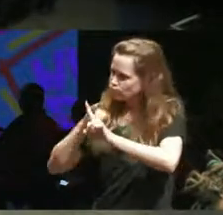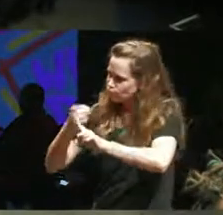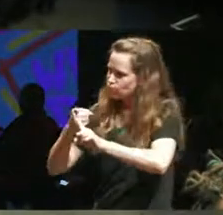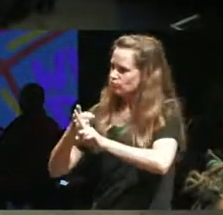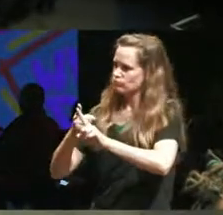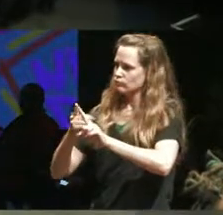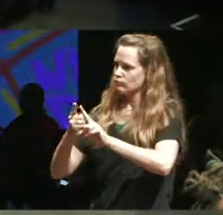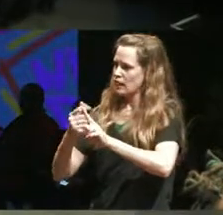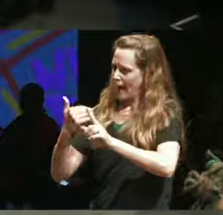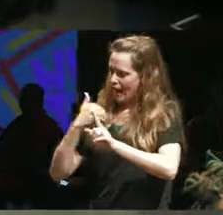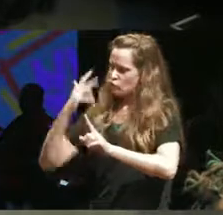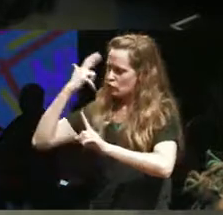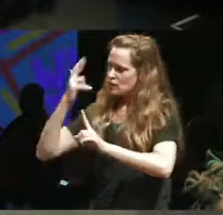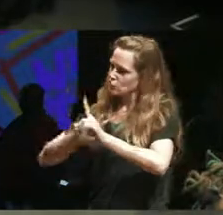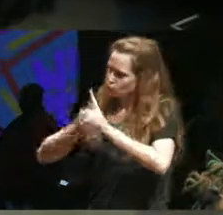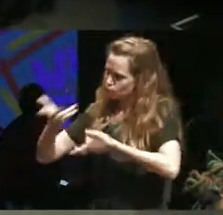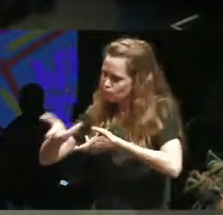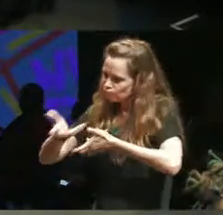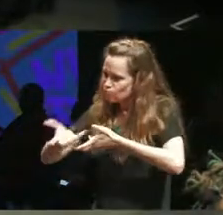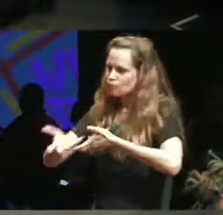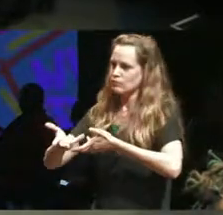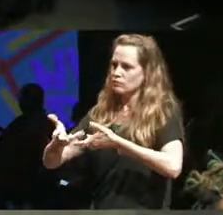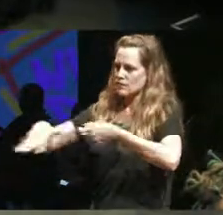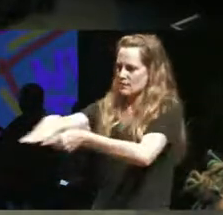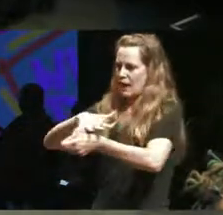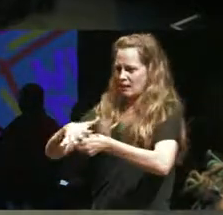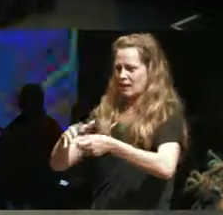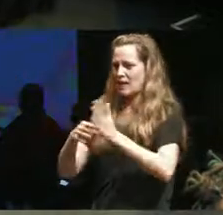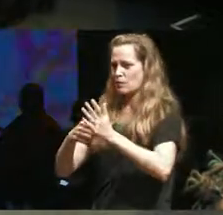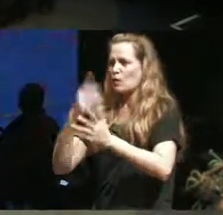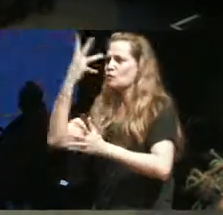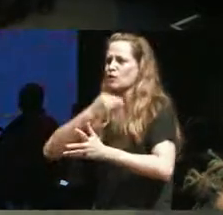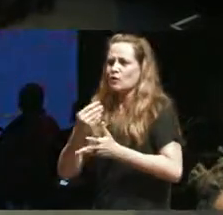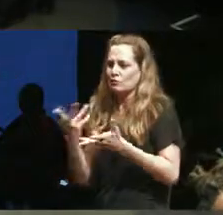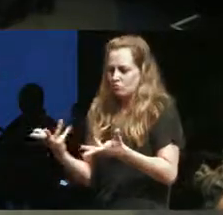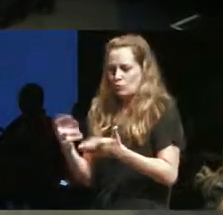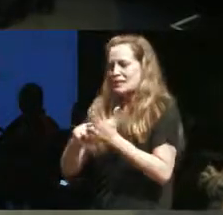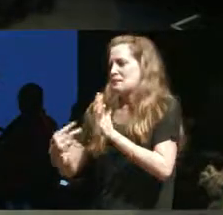space that you were just describing around what is beautiful that's my end